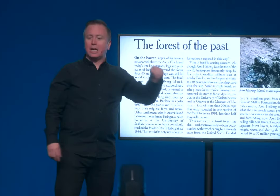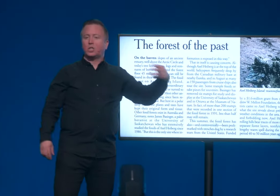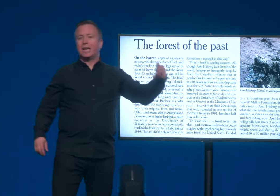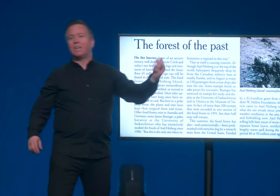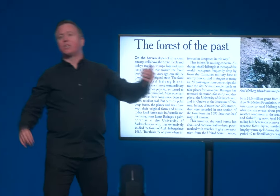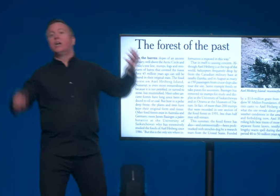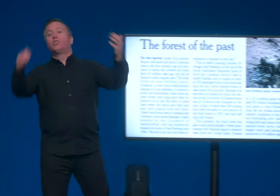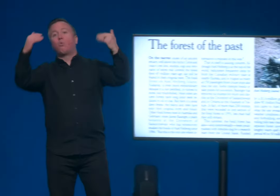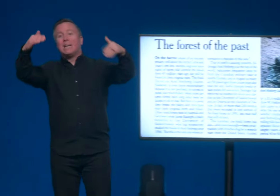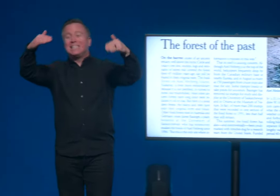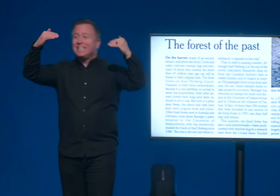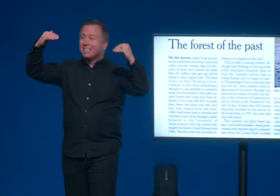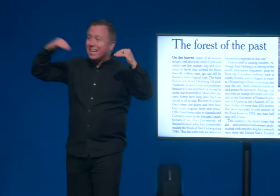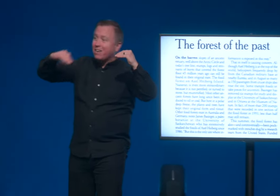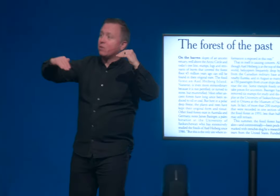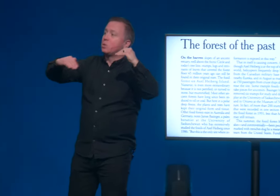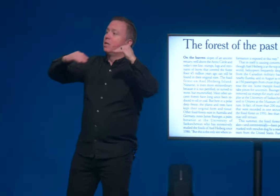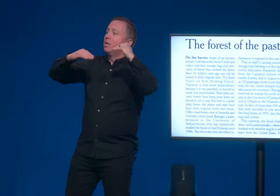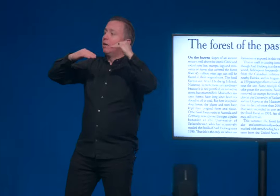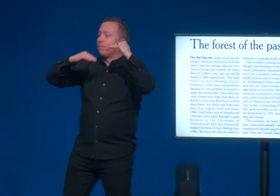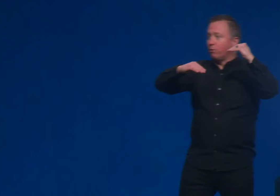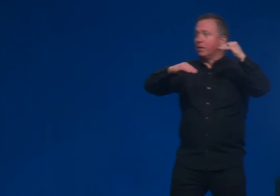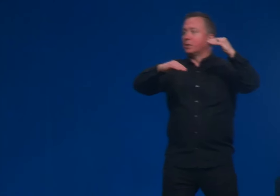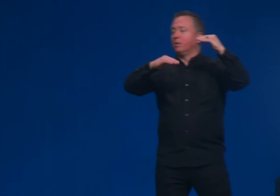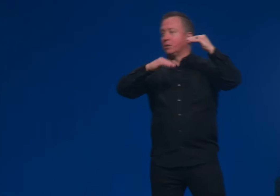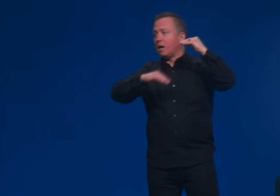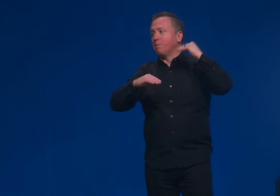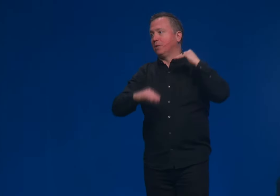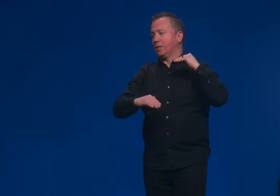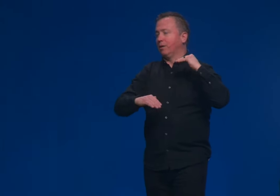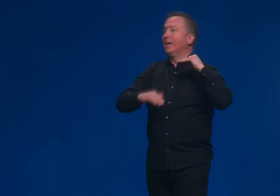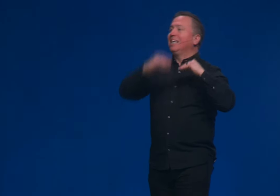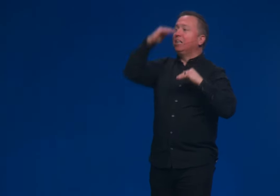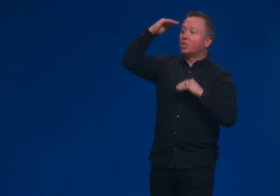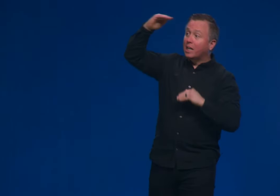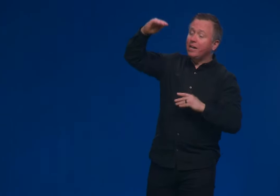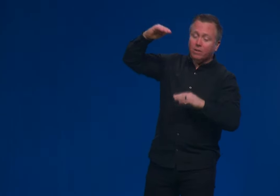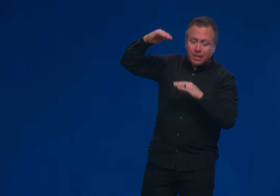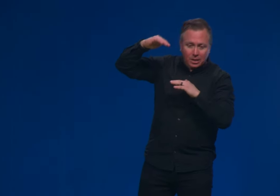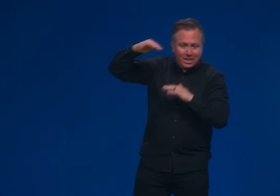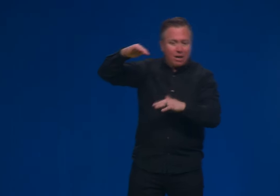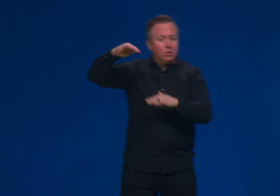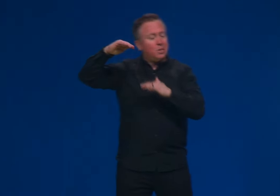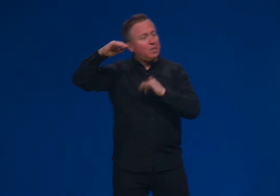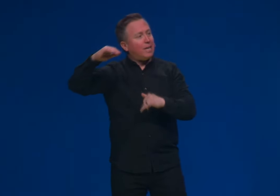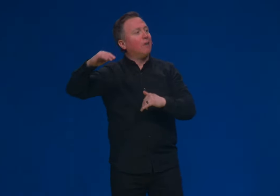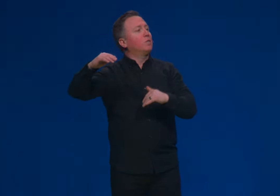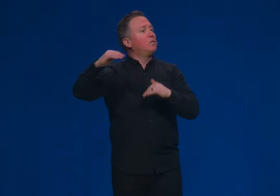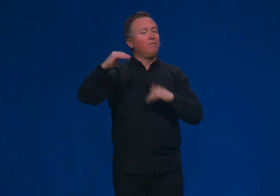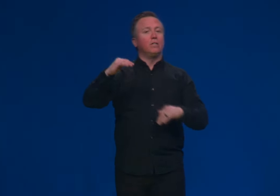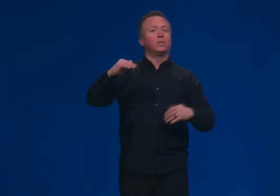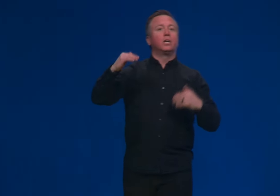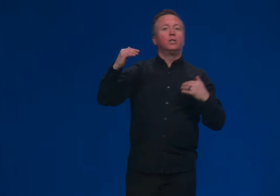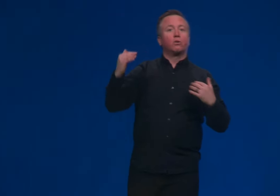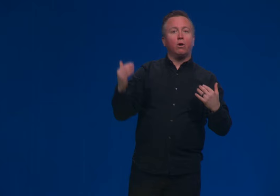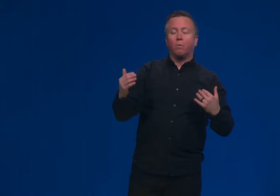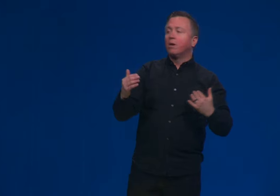It actually has 20 layers of forests on top of each other. Each layer takes thousands and thousands of years to grow.